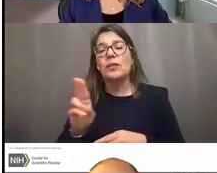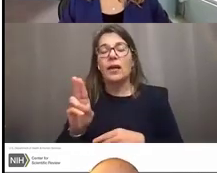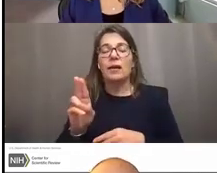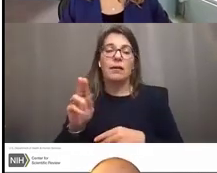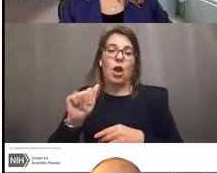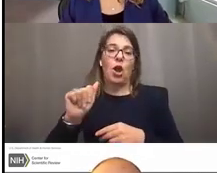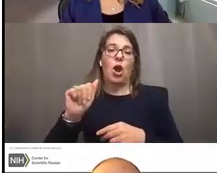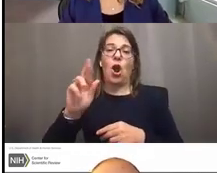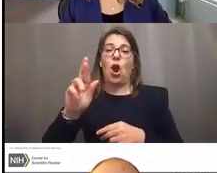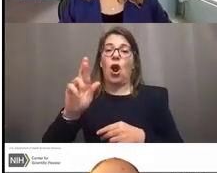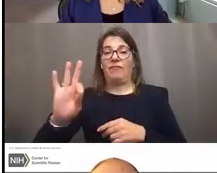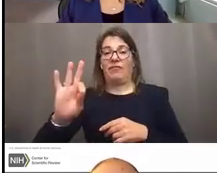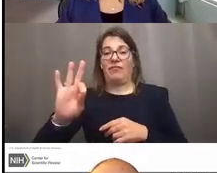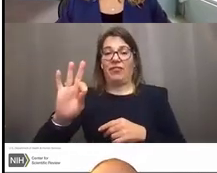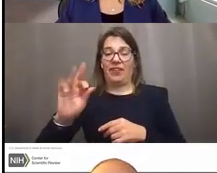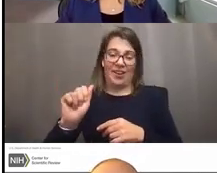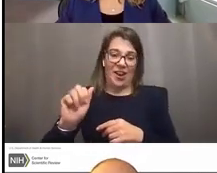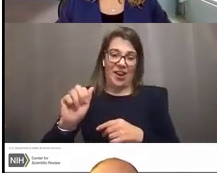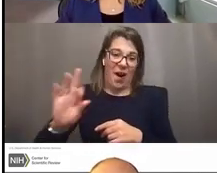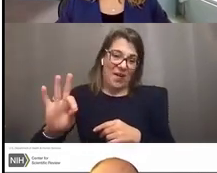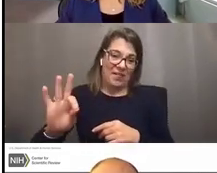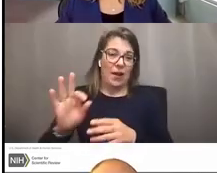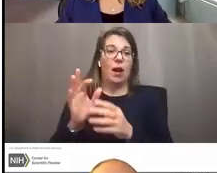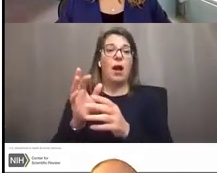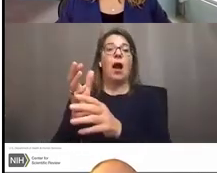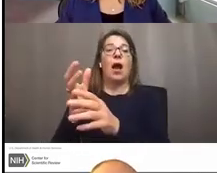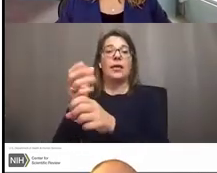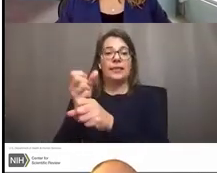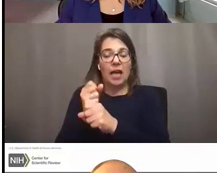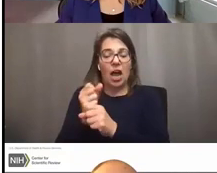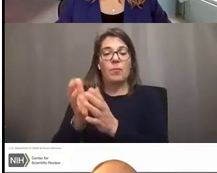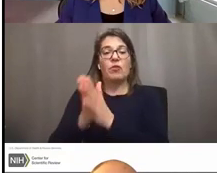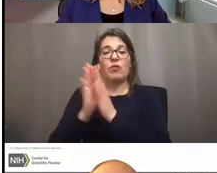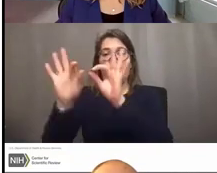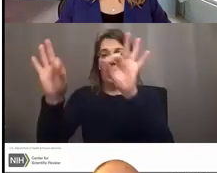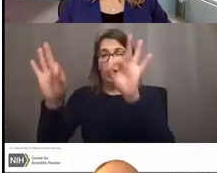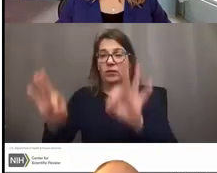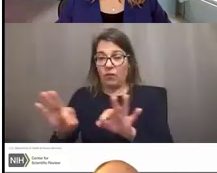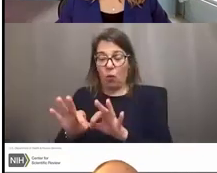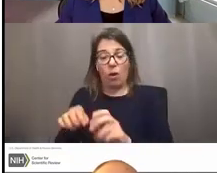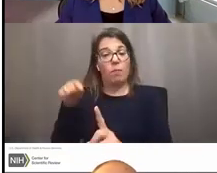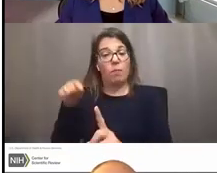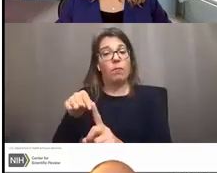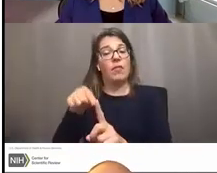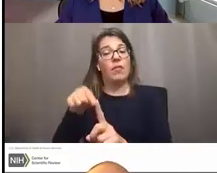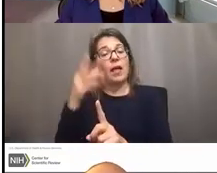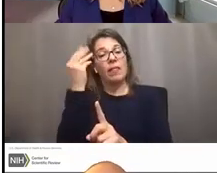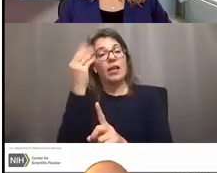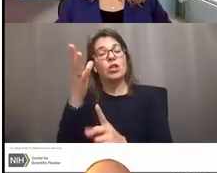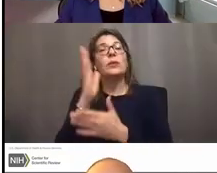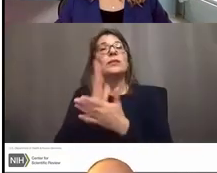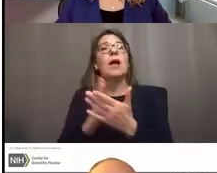Sorry, ARF. The A-R-F, assignment request form. You can also use this form to let us know if there's someone out there who has a conflict